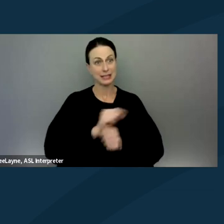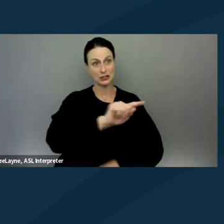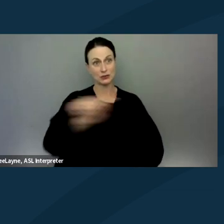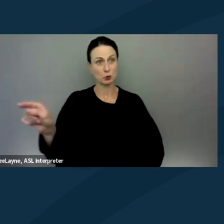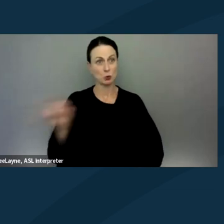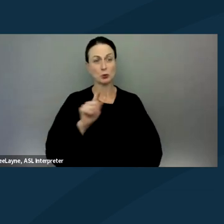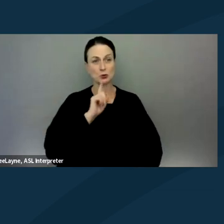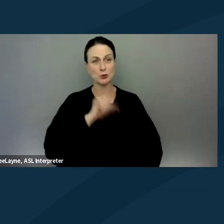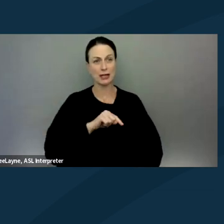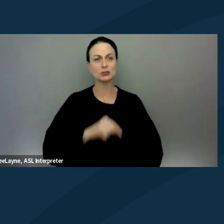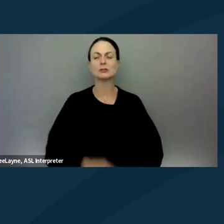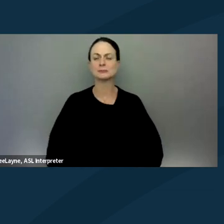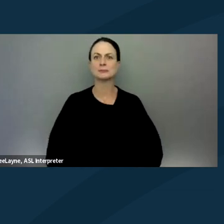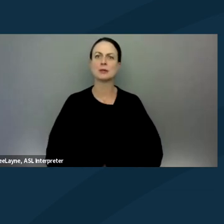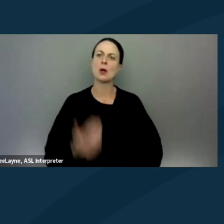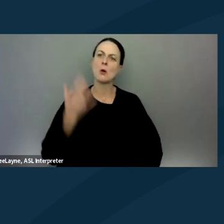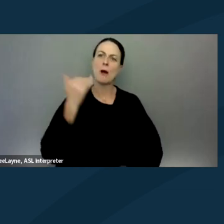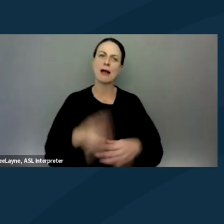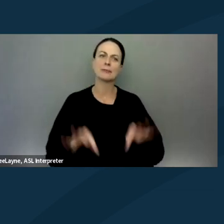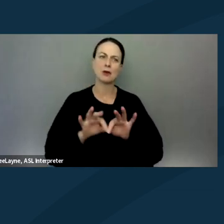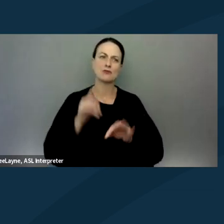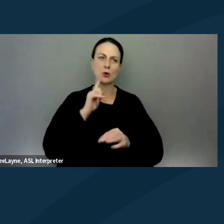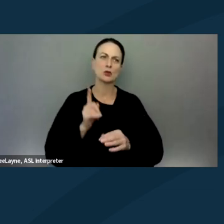why is it imperative for you to exercise your right to protest?